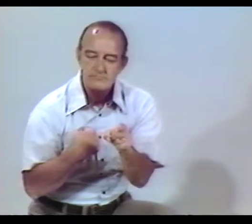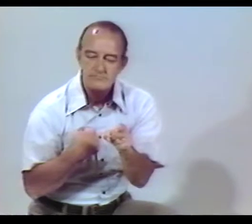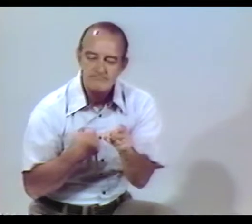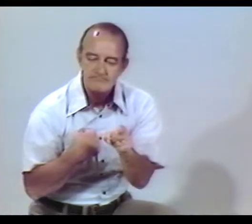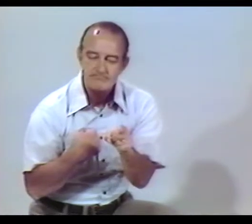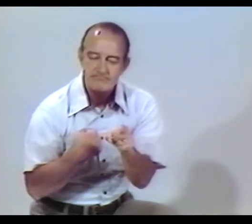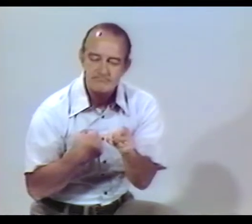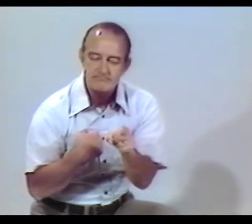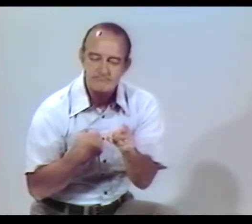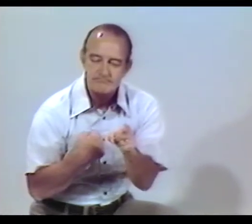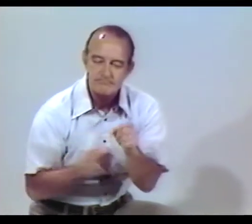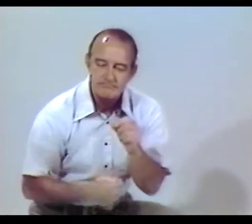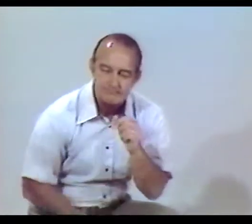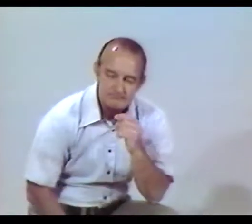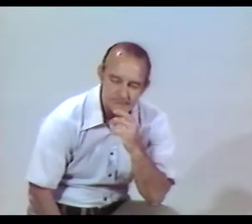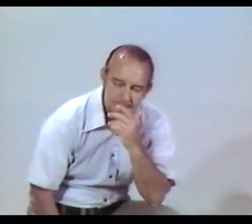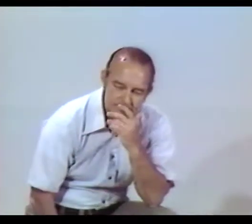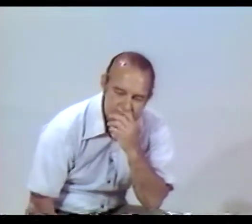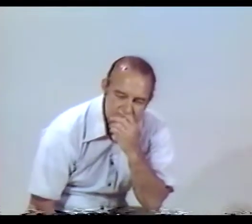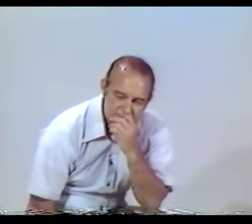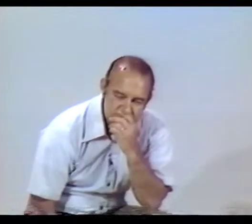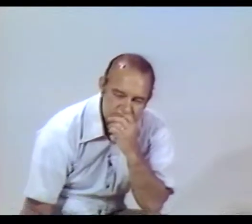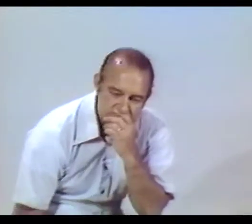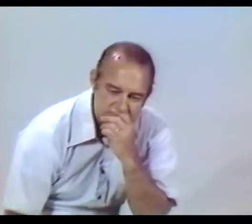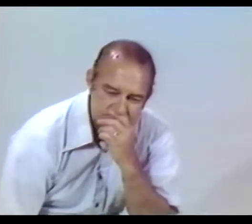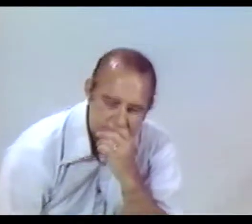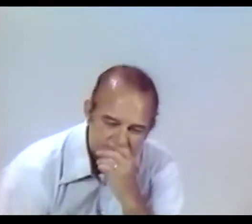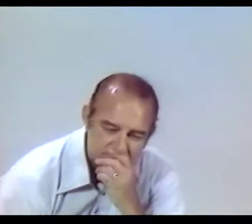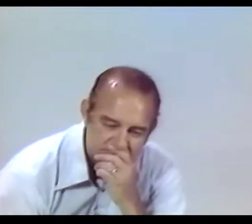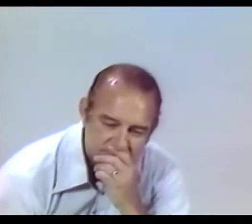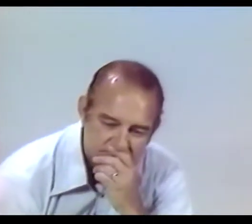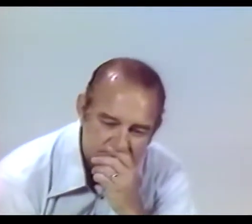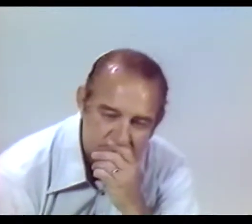WHETHER IT'S THE FLOWER OR MYSELF.